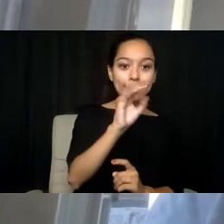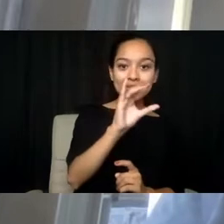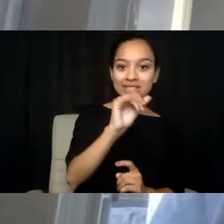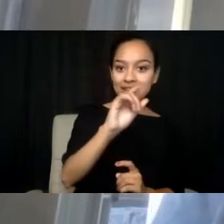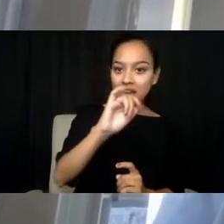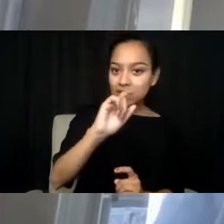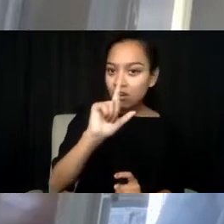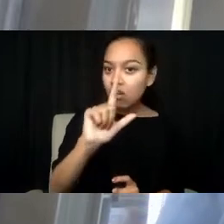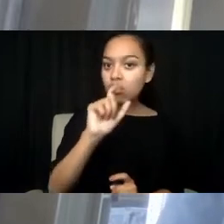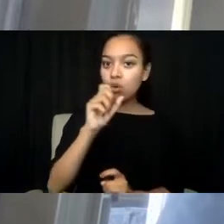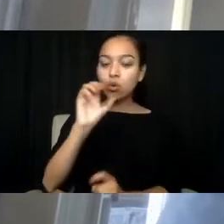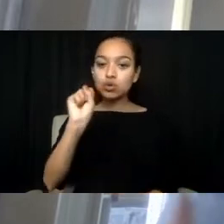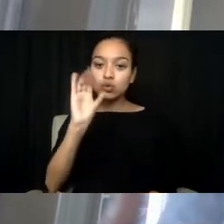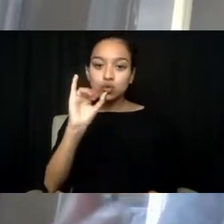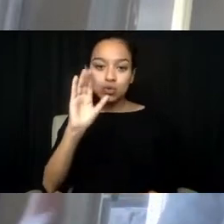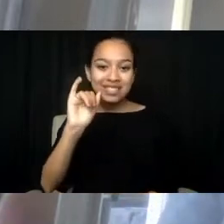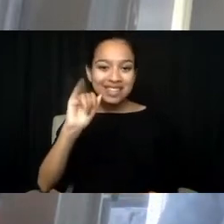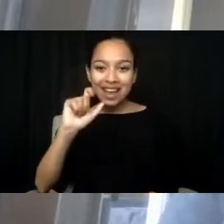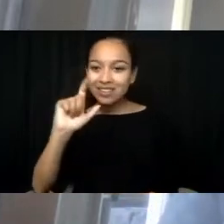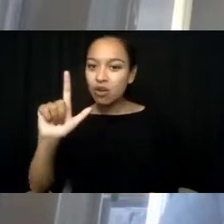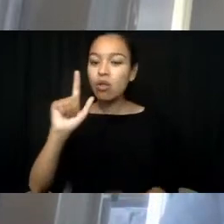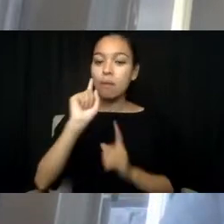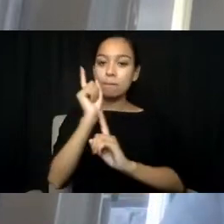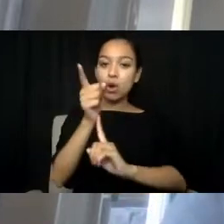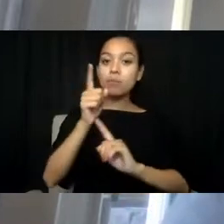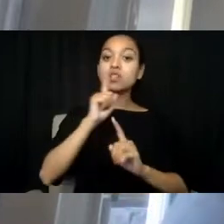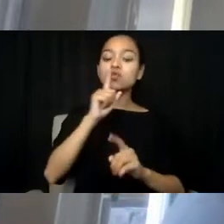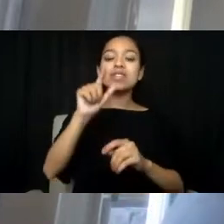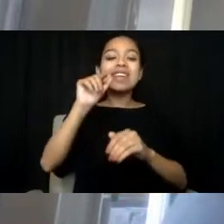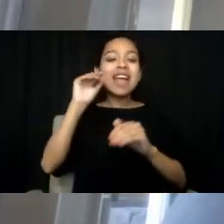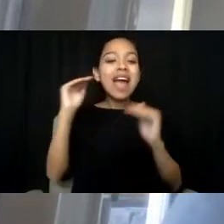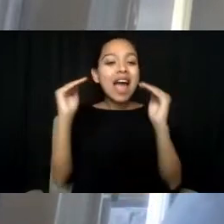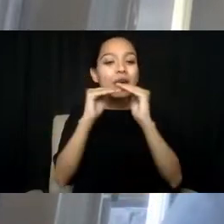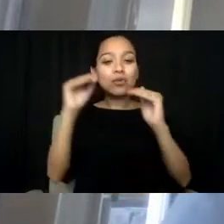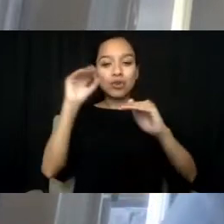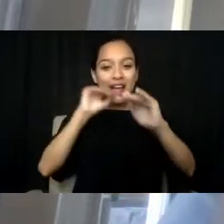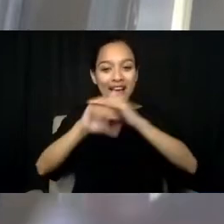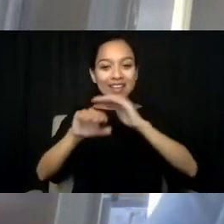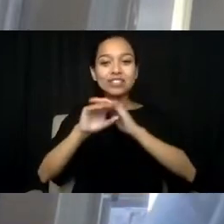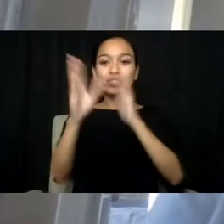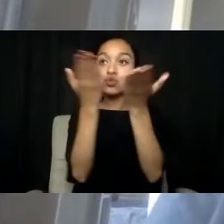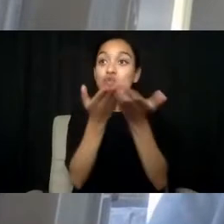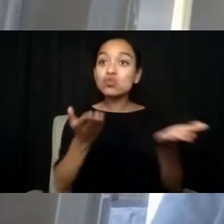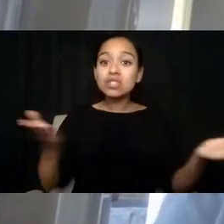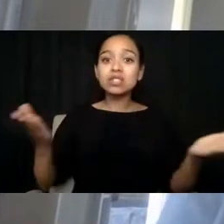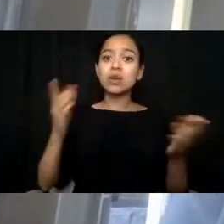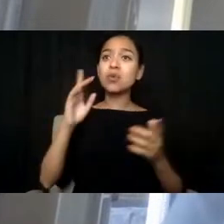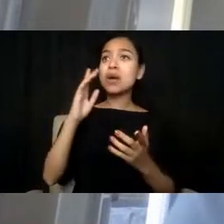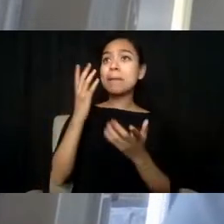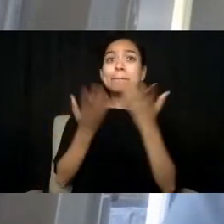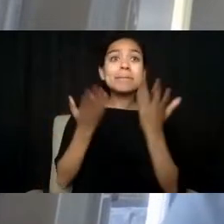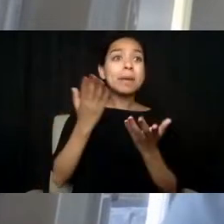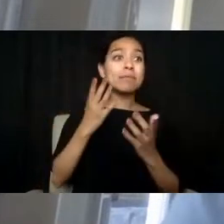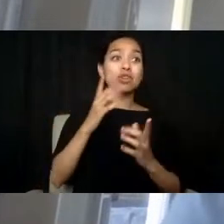it's equitable access to resources when you're not at that point, but you still need that support,